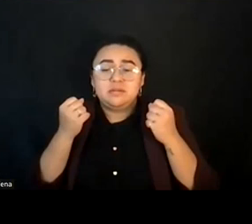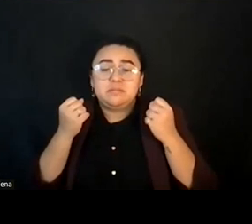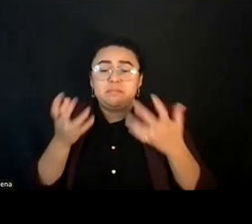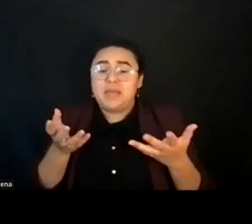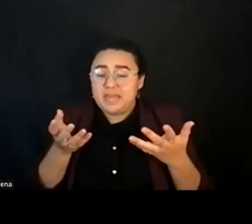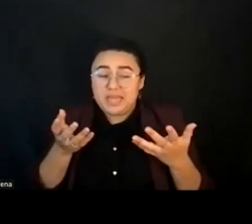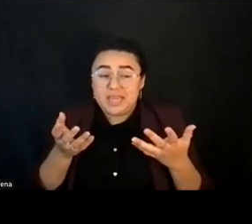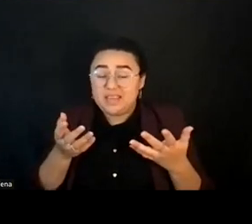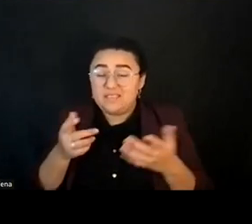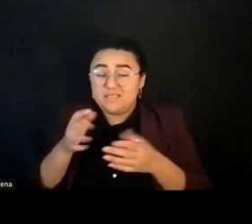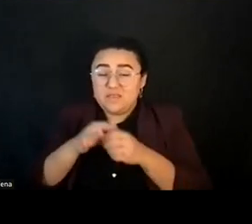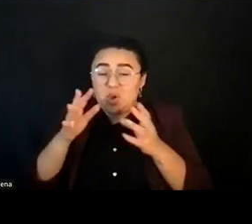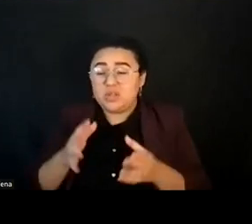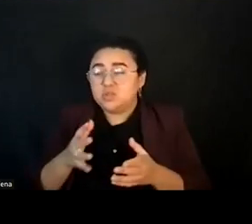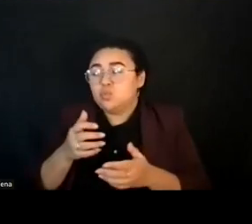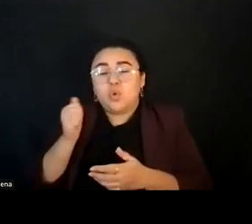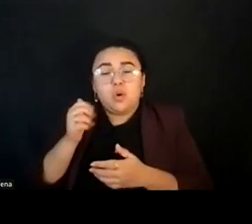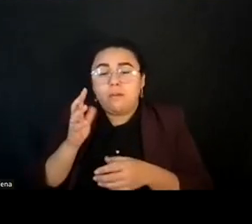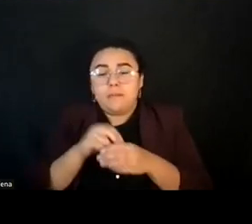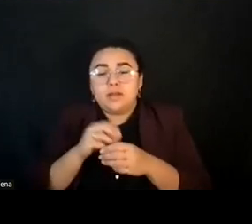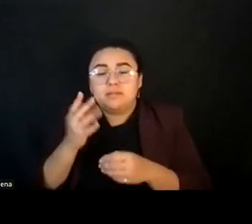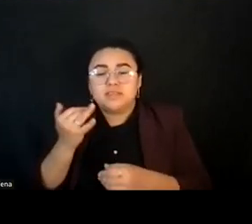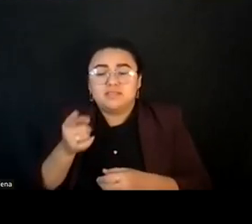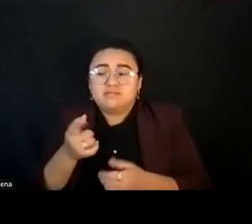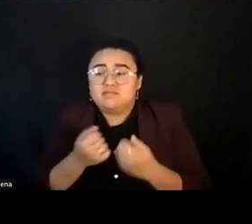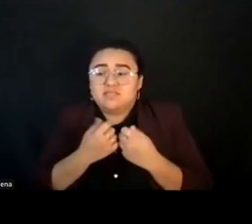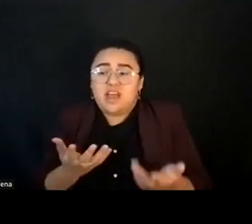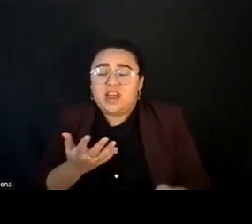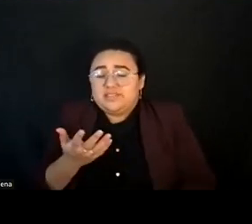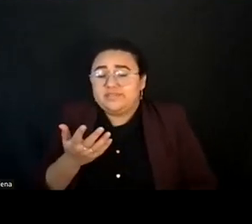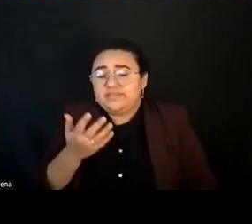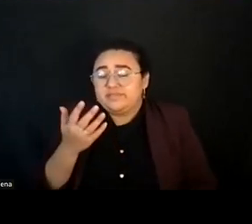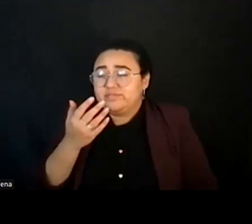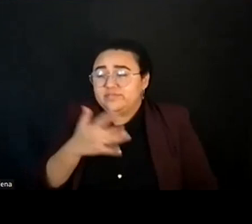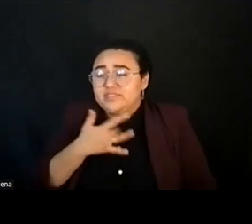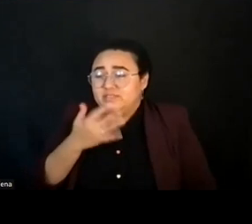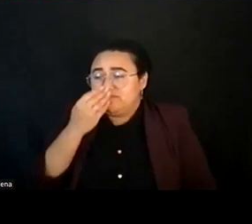We don't pay attention to them. And so I think we have to have a story, values and a practice.